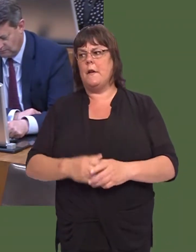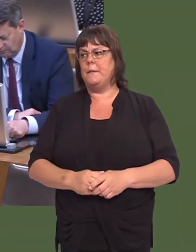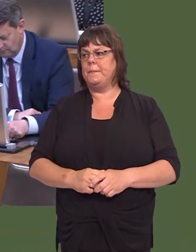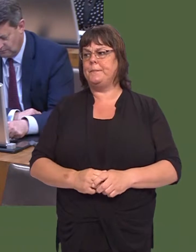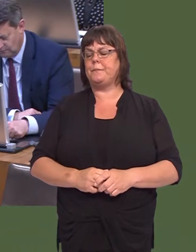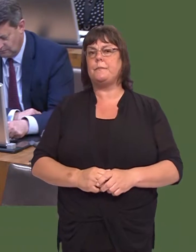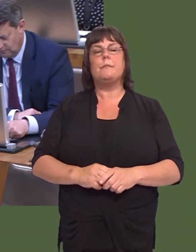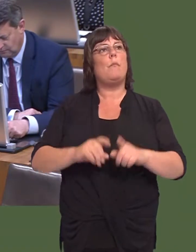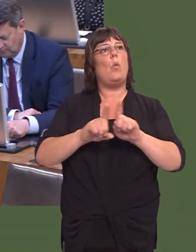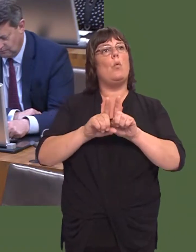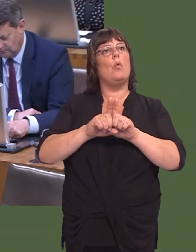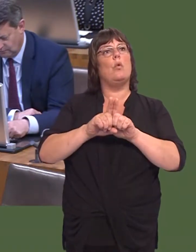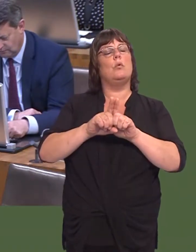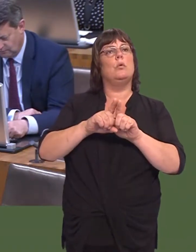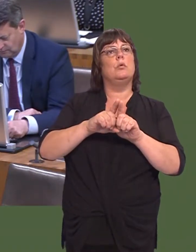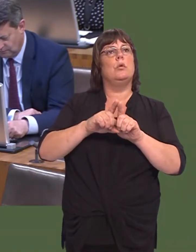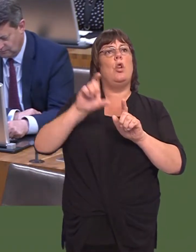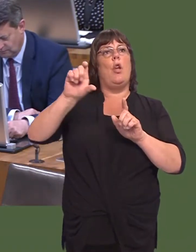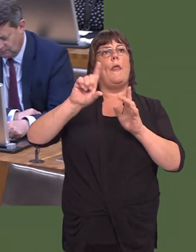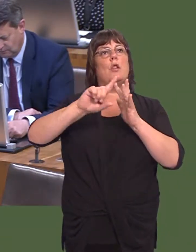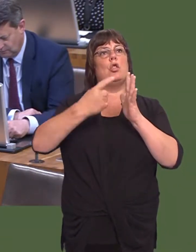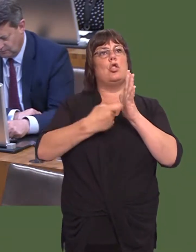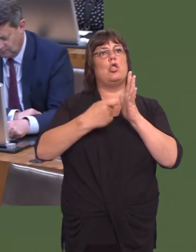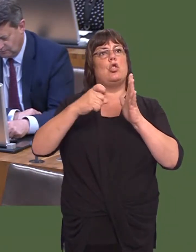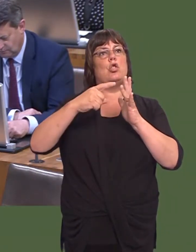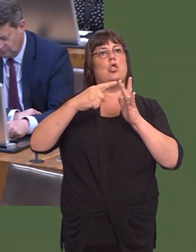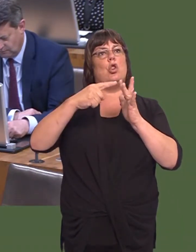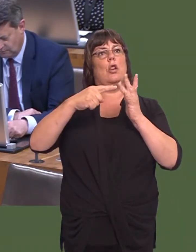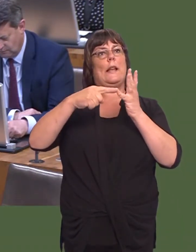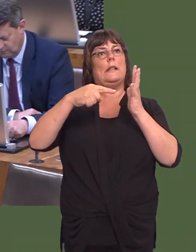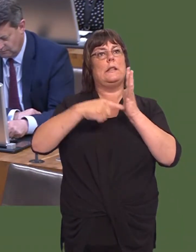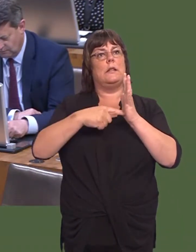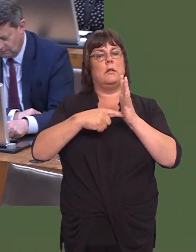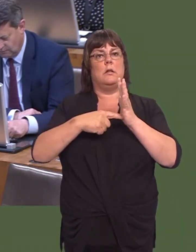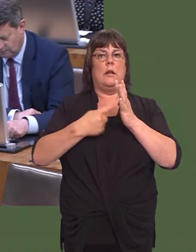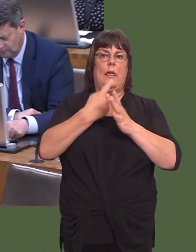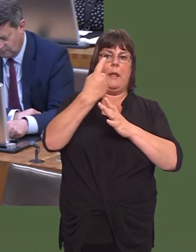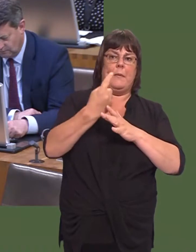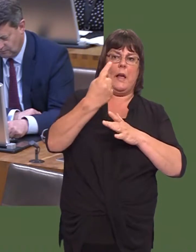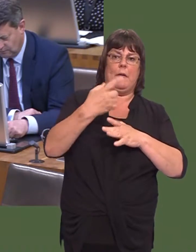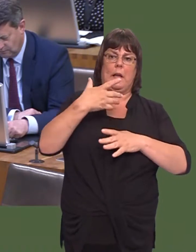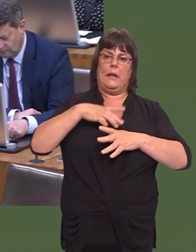the circuit themselvesóa robust testing process of their model is good for them.